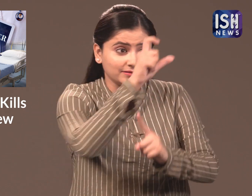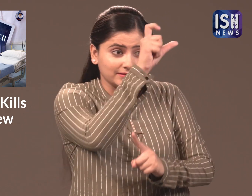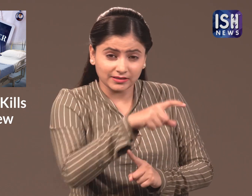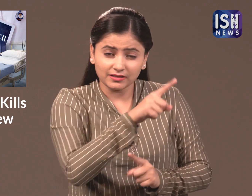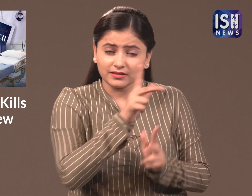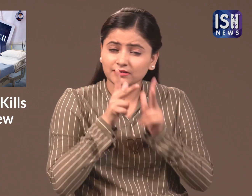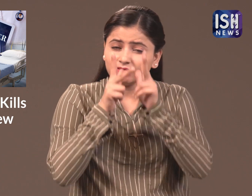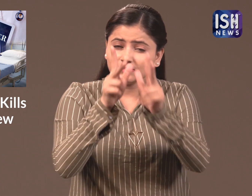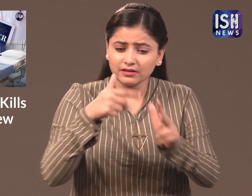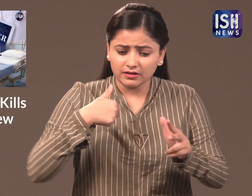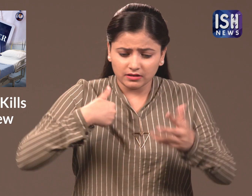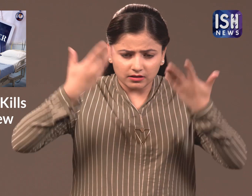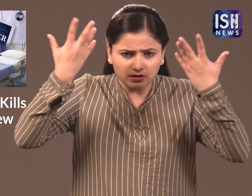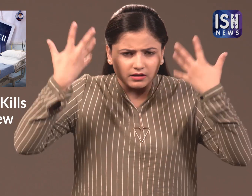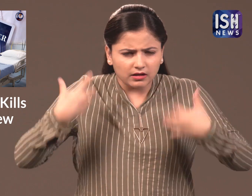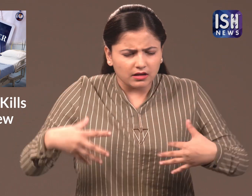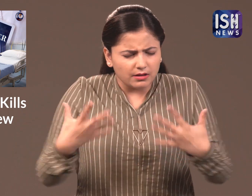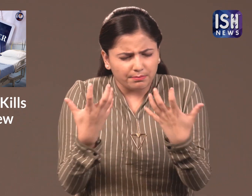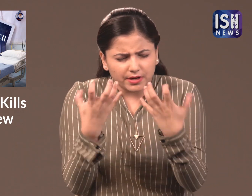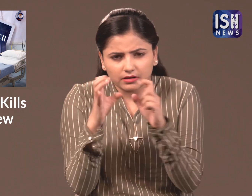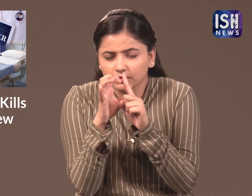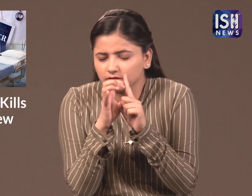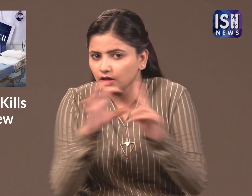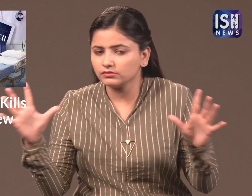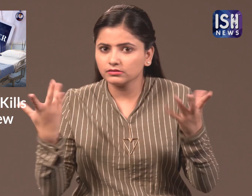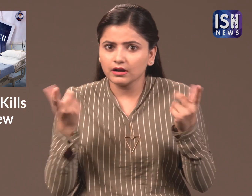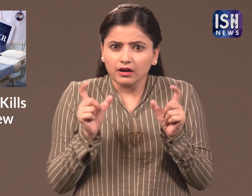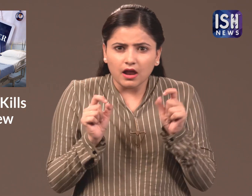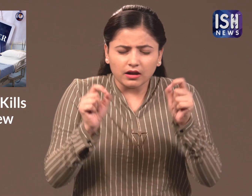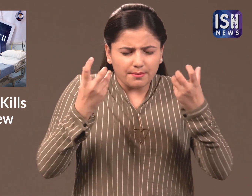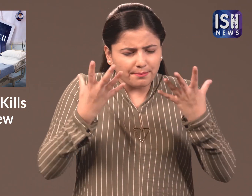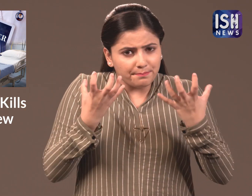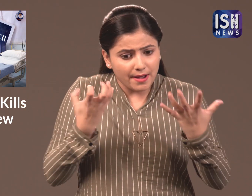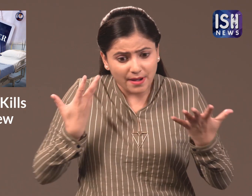Carey said that she was in a lot of pain because of her cancer but she does not